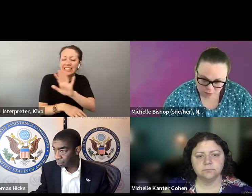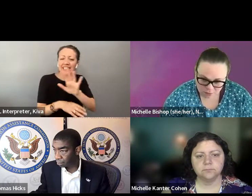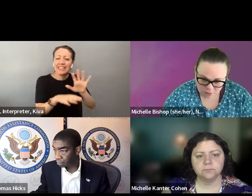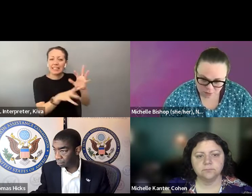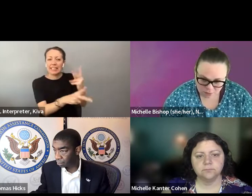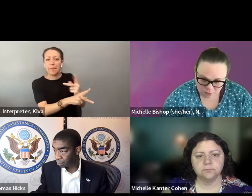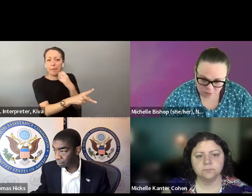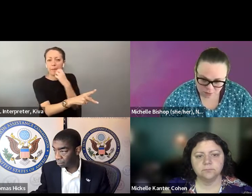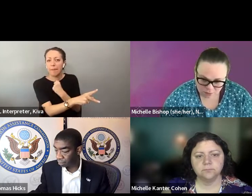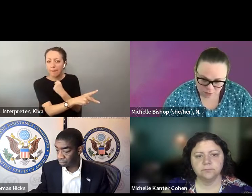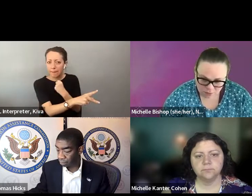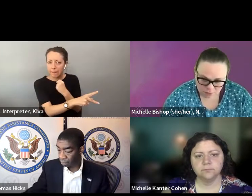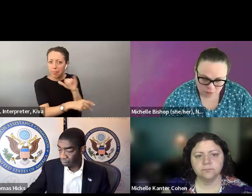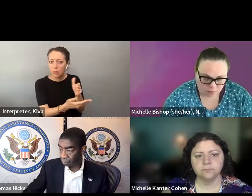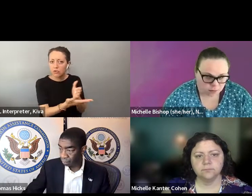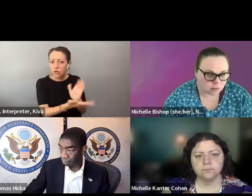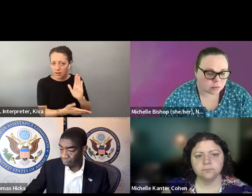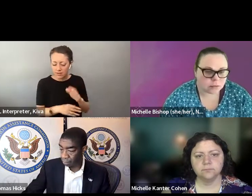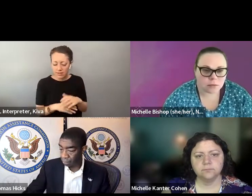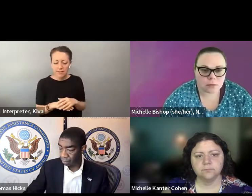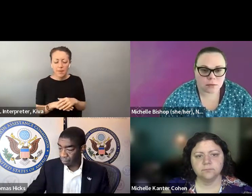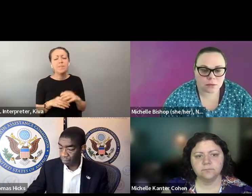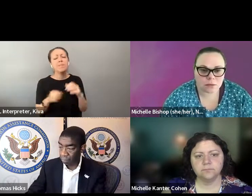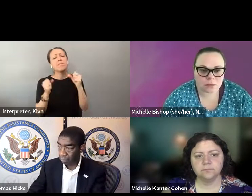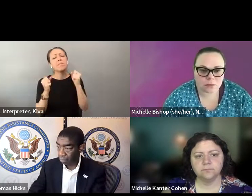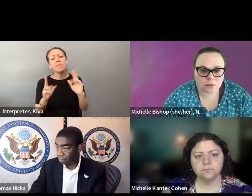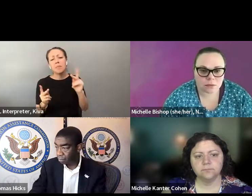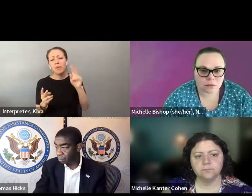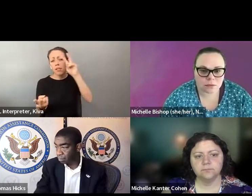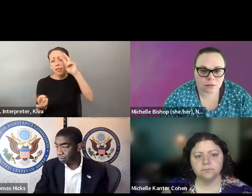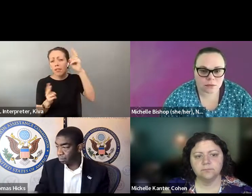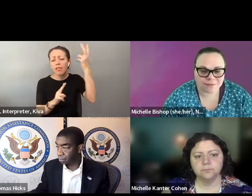We saw early voting made more accessible and there are a lot of improvements, and for us, because after 2,020, a lot of our efforts were geared towards preserving those expansions and fighting back, any attempts to restrict them and then new attempts for restrict the restrict them, and then new attempts to restrict the right event the right to vote. There was a lot of misinformation.